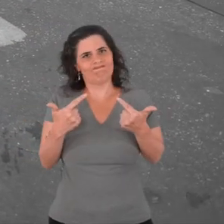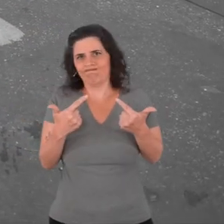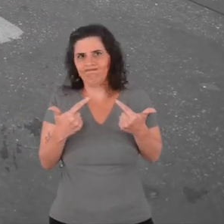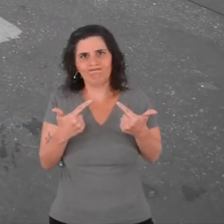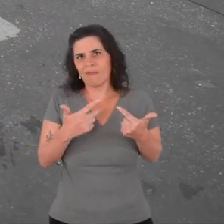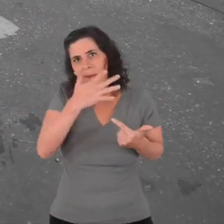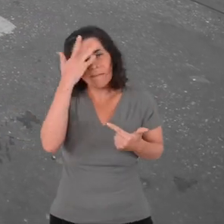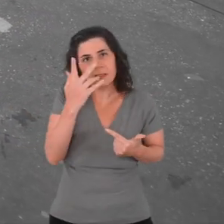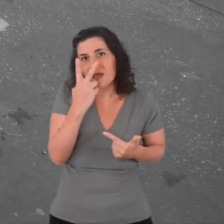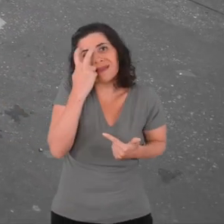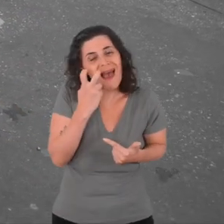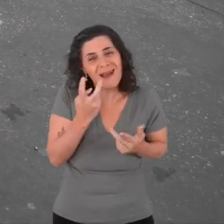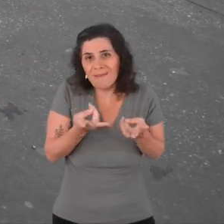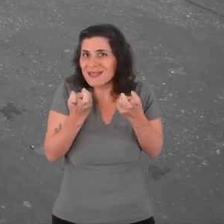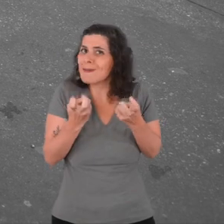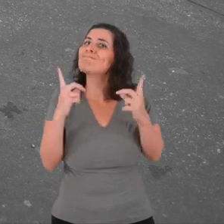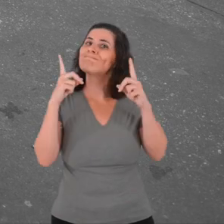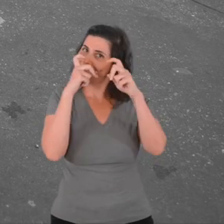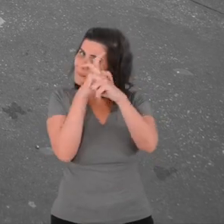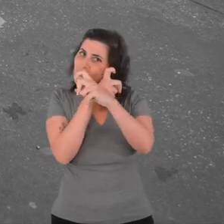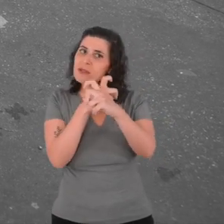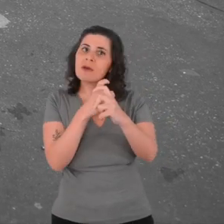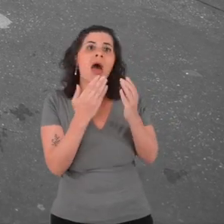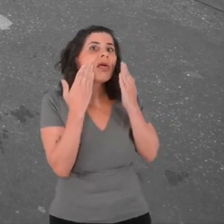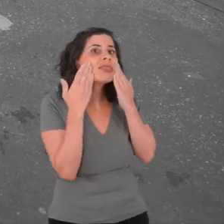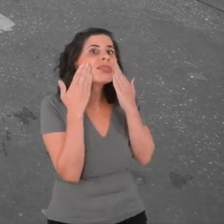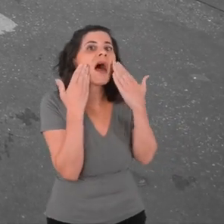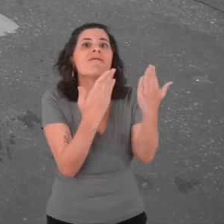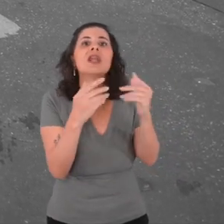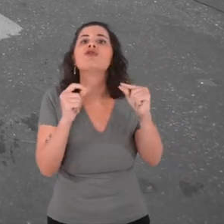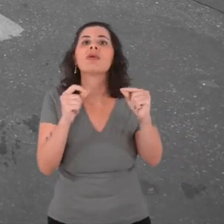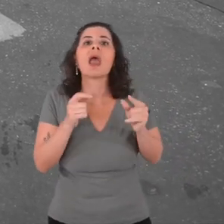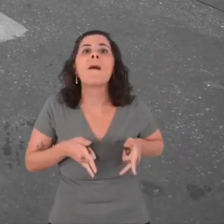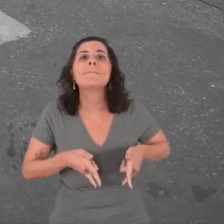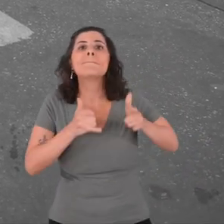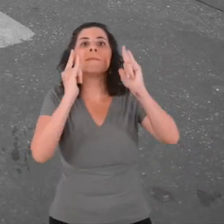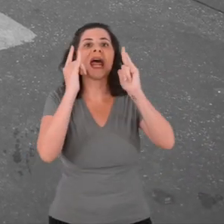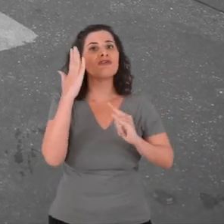It is right in front of a famous building, the Gazeta.